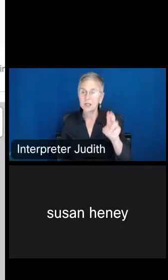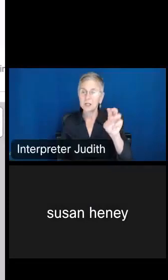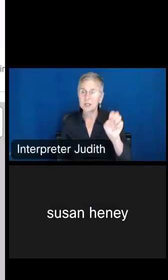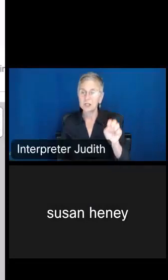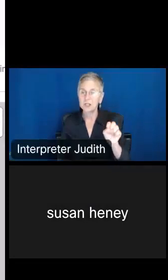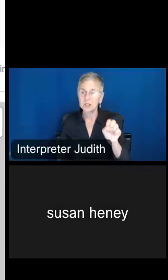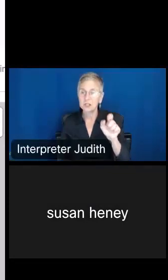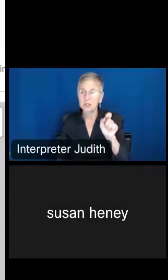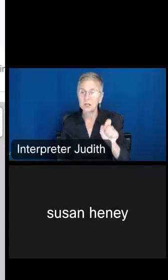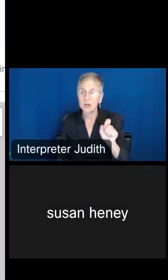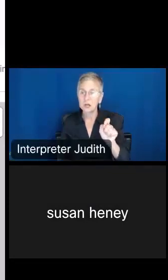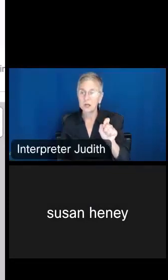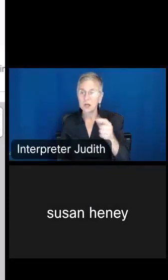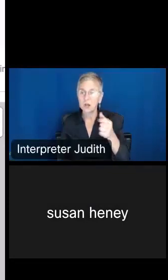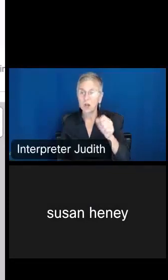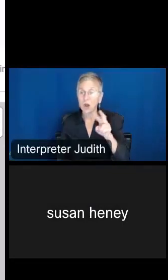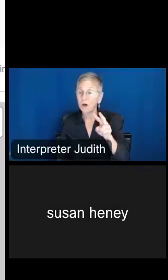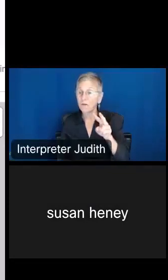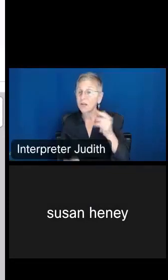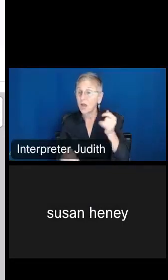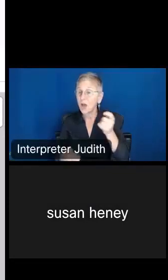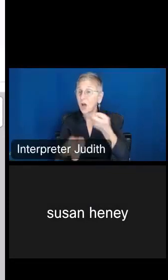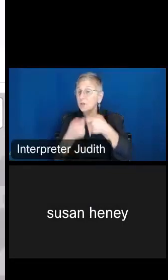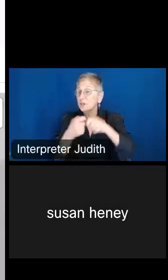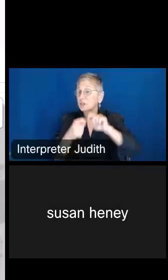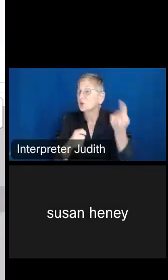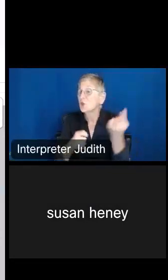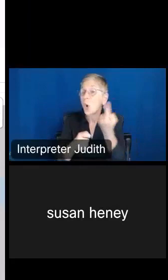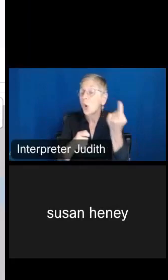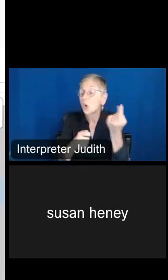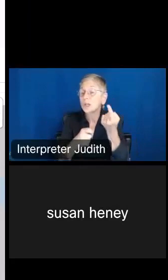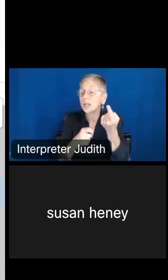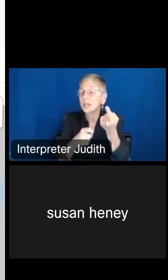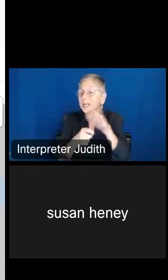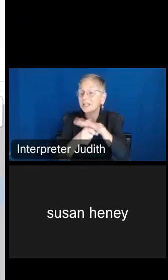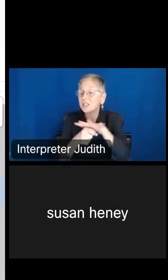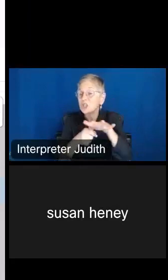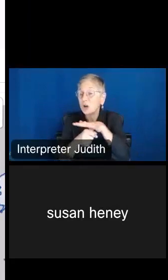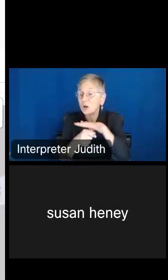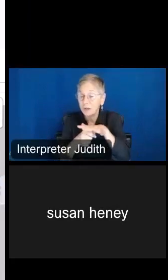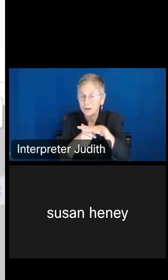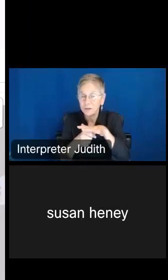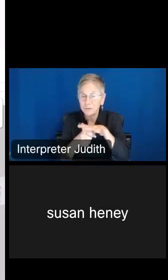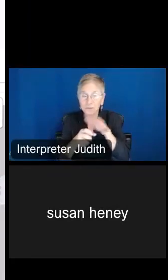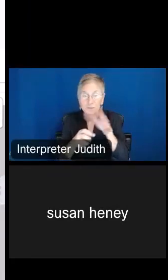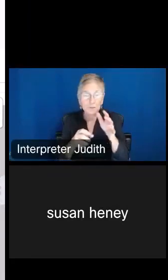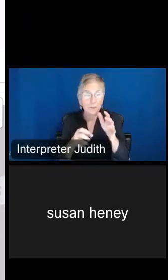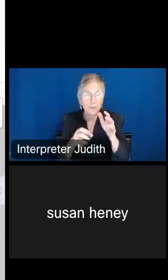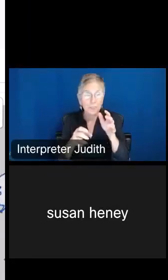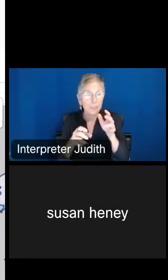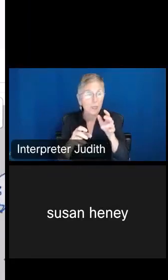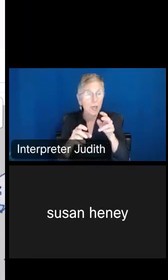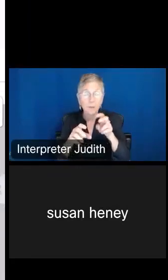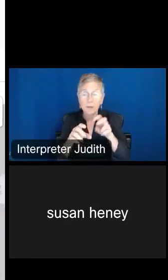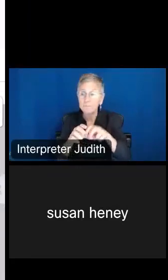my geography, so I'm going to exit out of Midwest, exit out, delete these regions, and